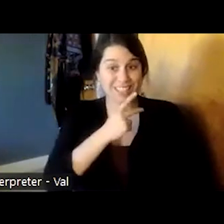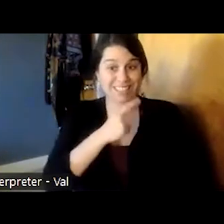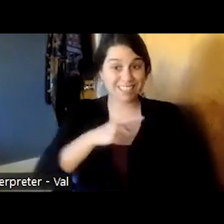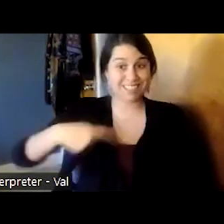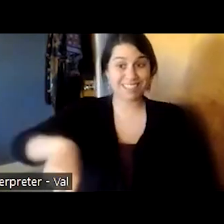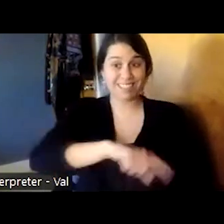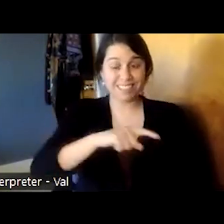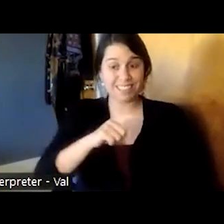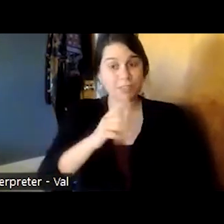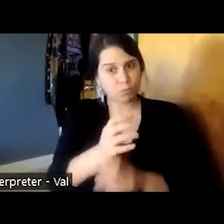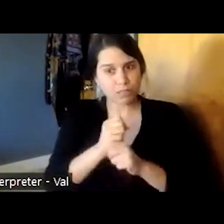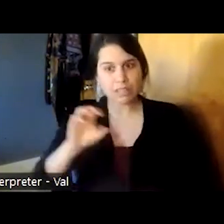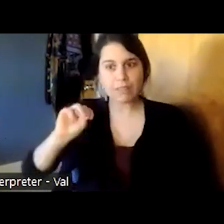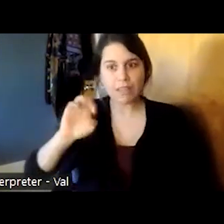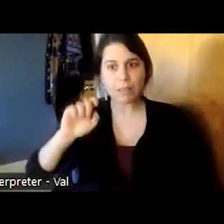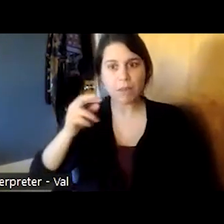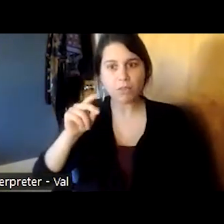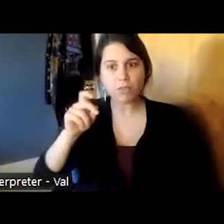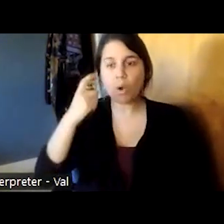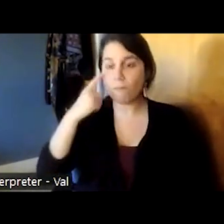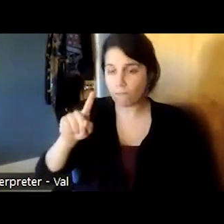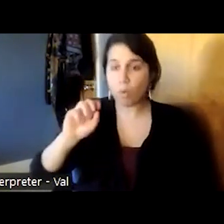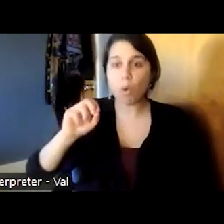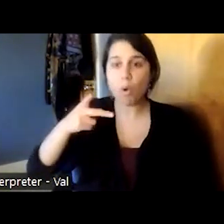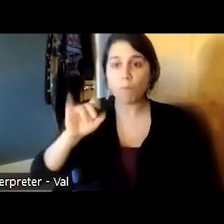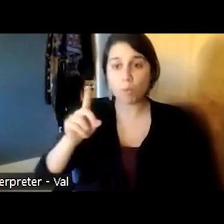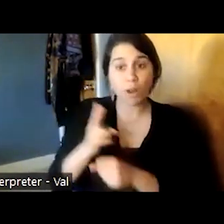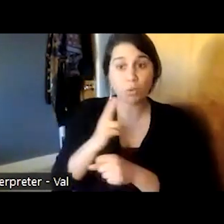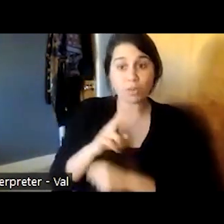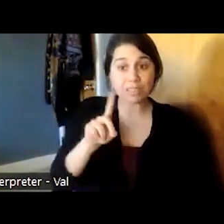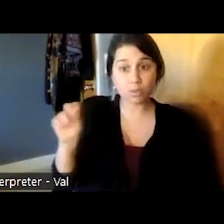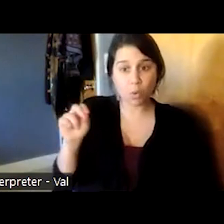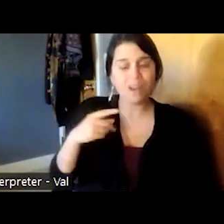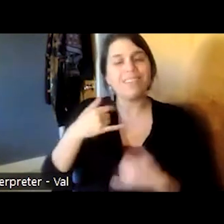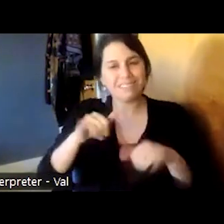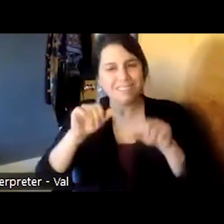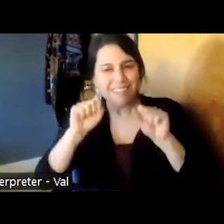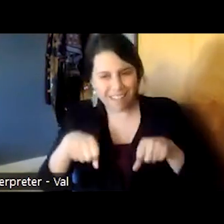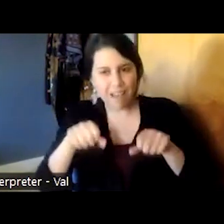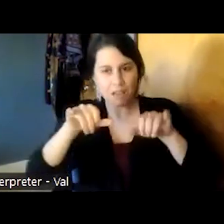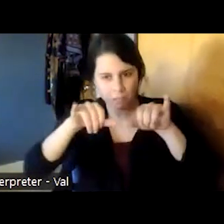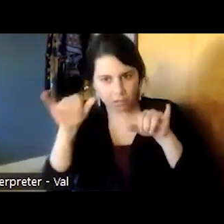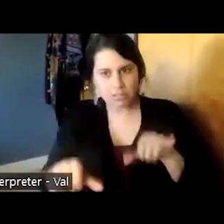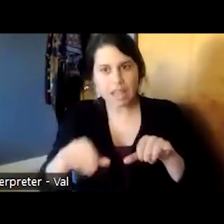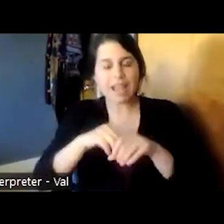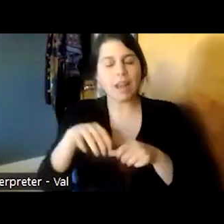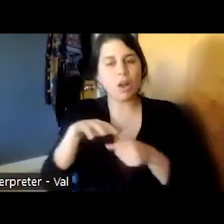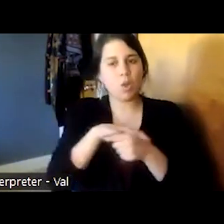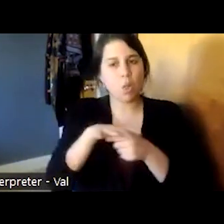methadone for opioid use disorder were able to reside in local halfway houses we've always had